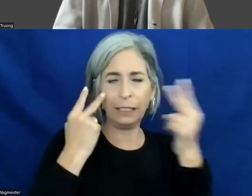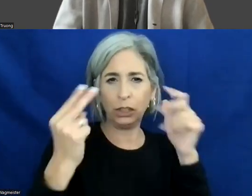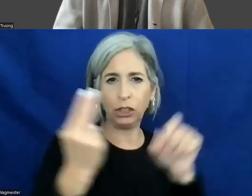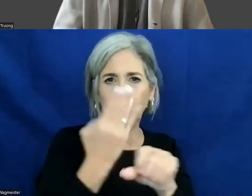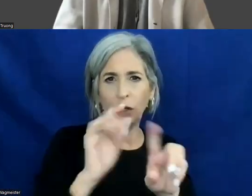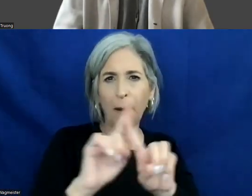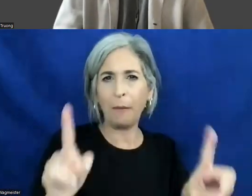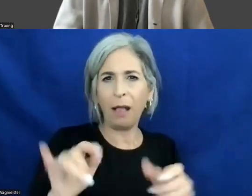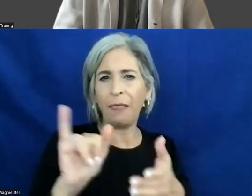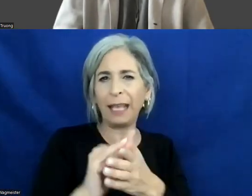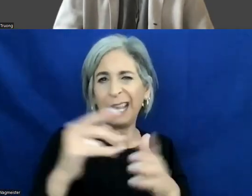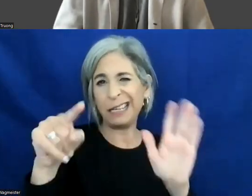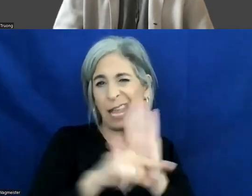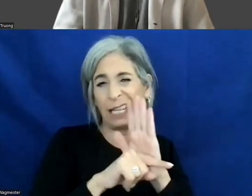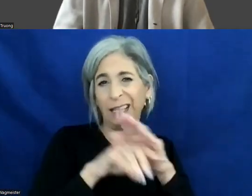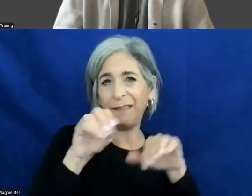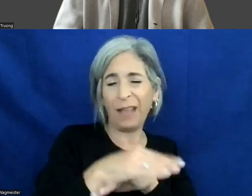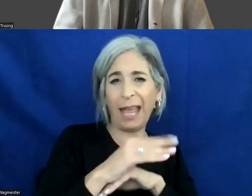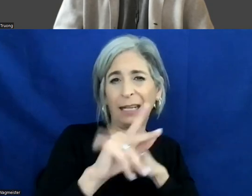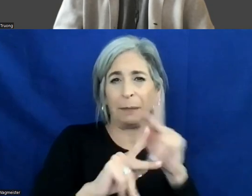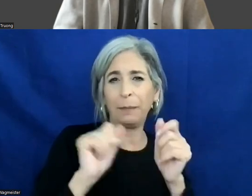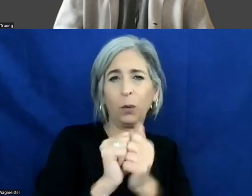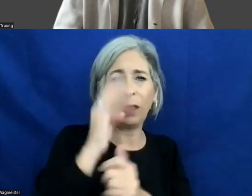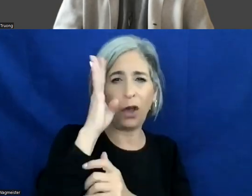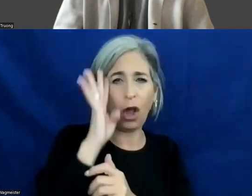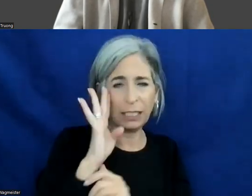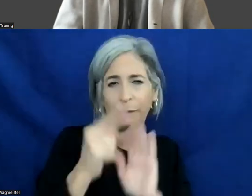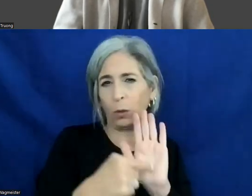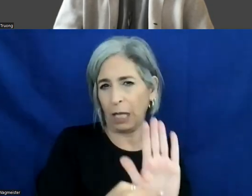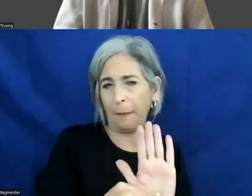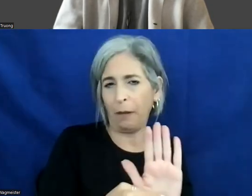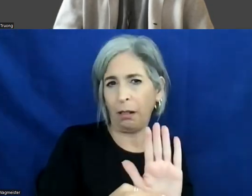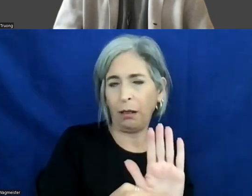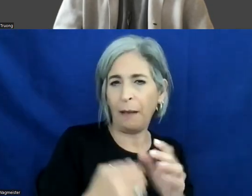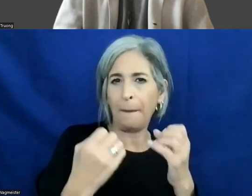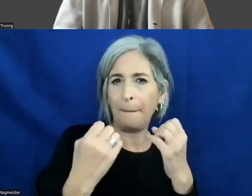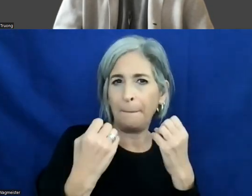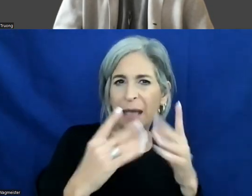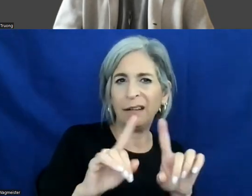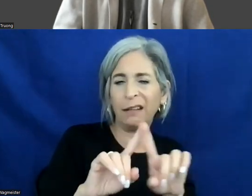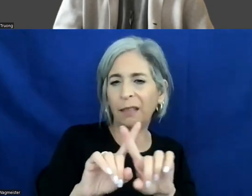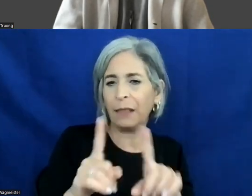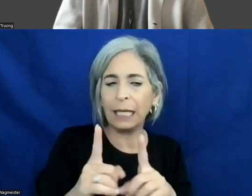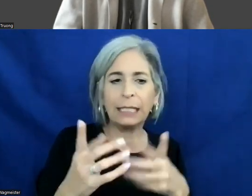affect someone with autism, for example, too many things on the change are shouting for attention.